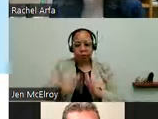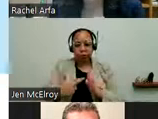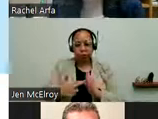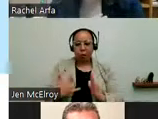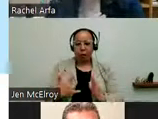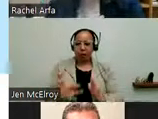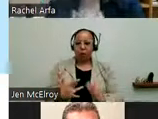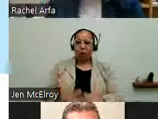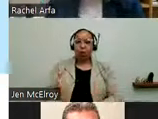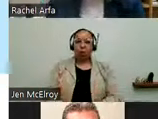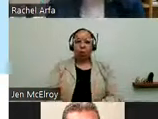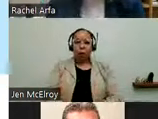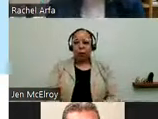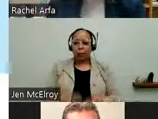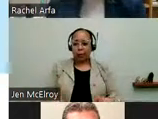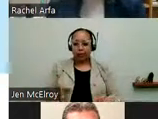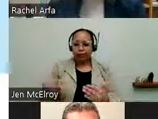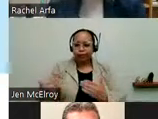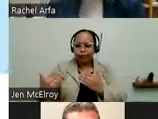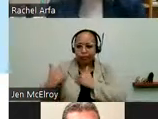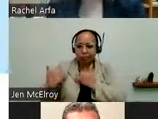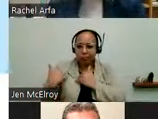role. And I feel that this responsibility in being first. I can